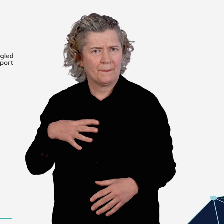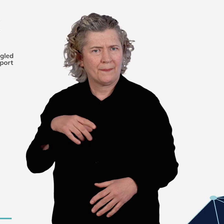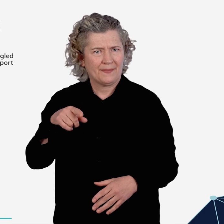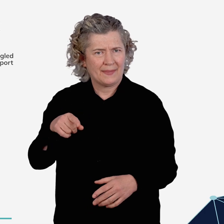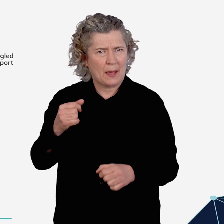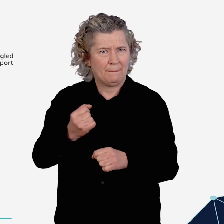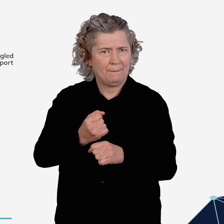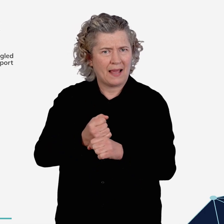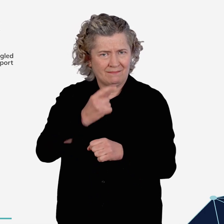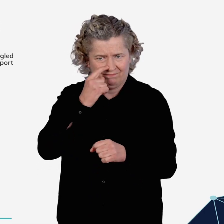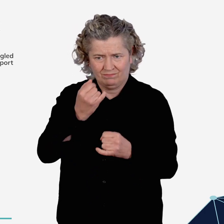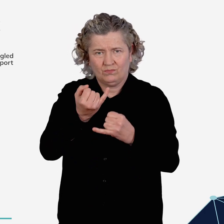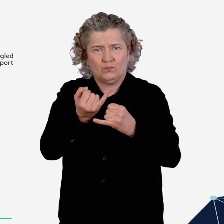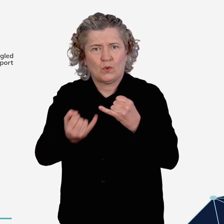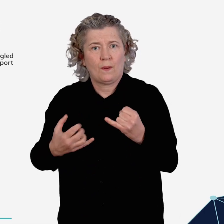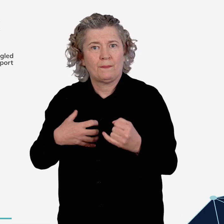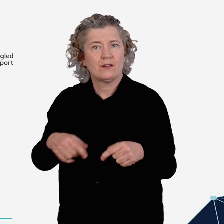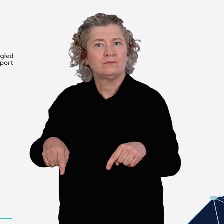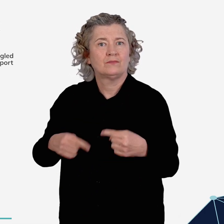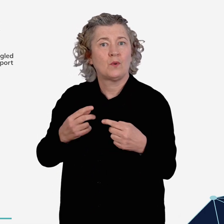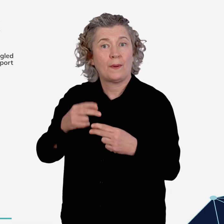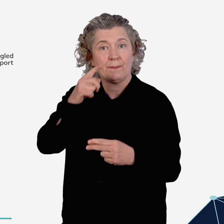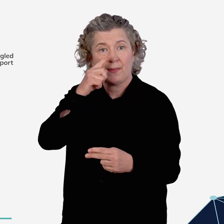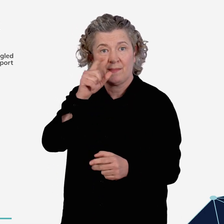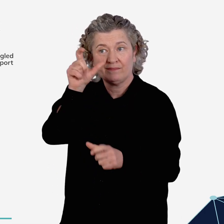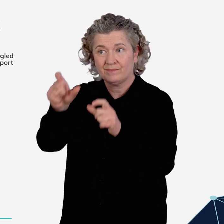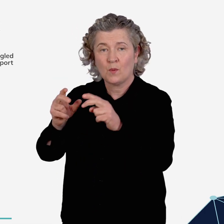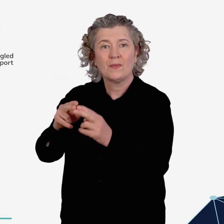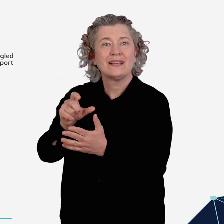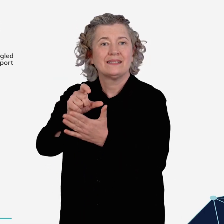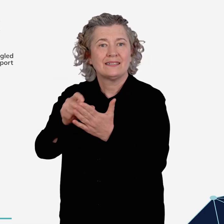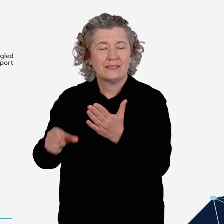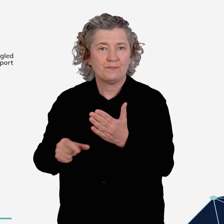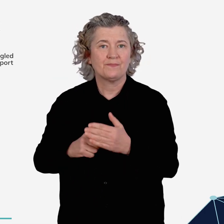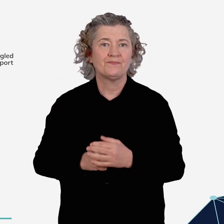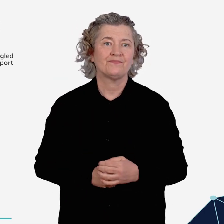that can create additional challenges for passengers living with disabilities.